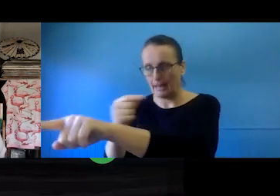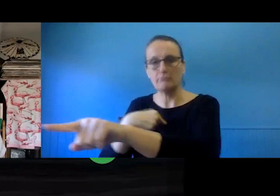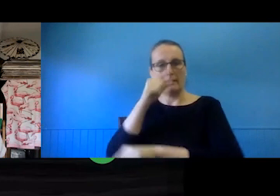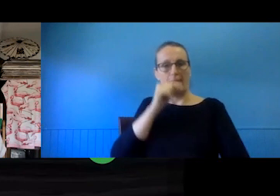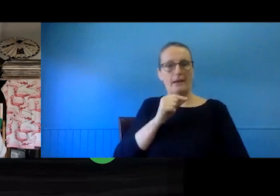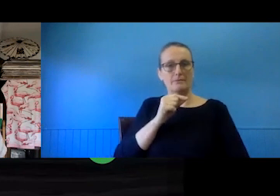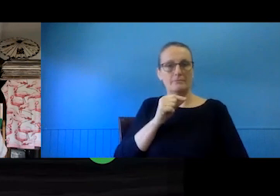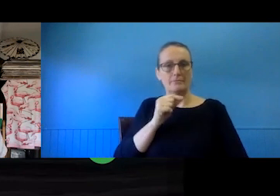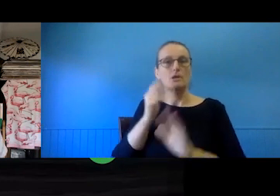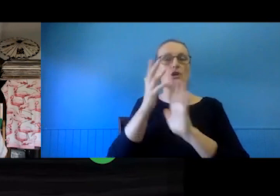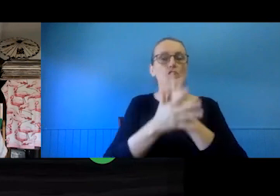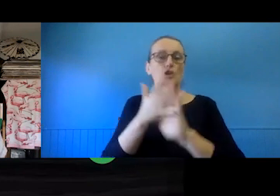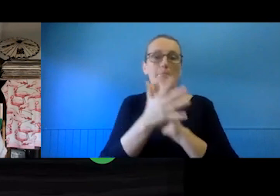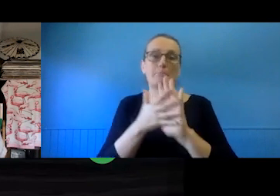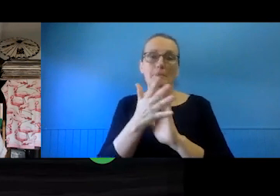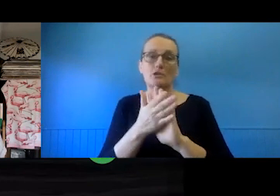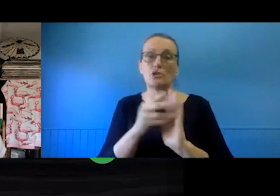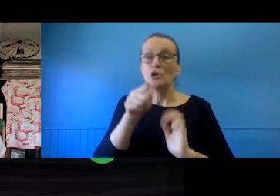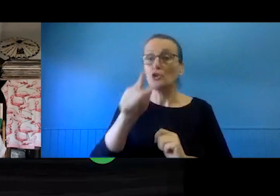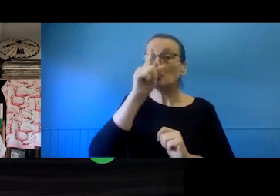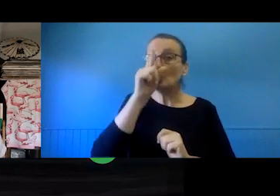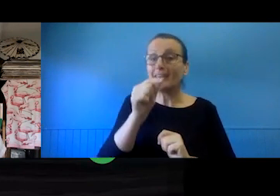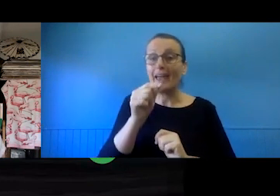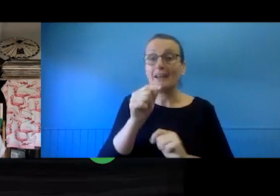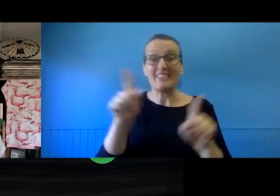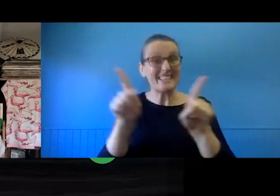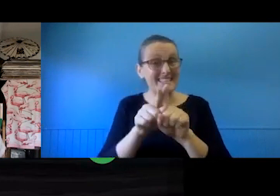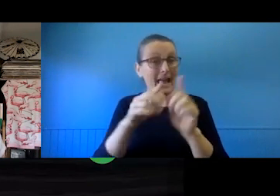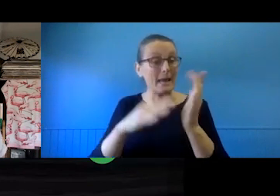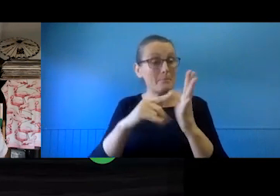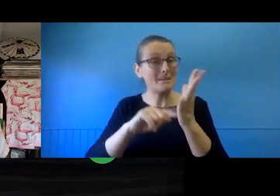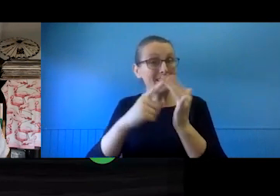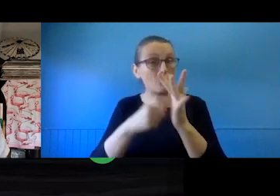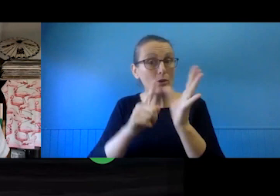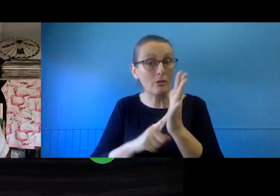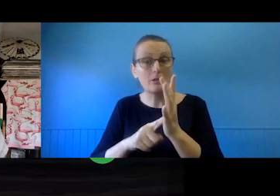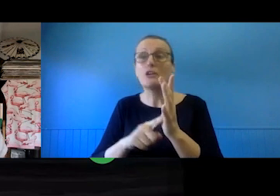also means you can grant licences to the same material for the same uses to other parties.